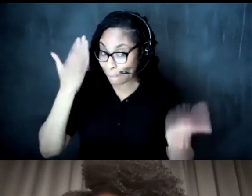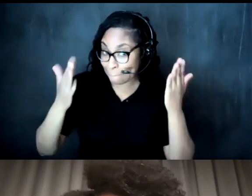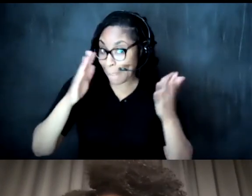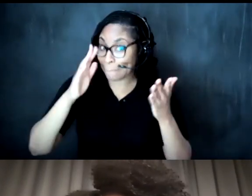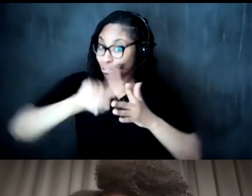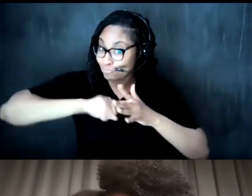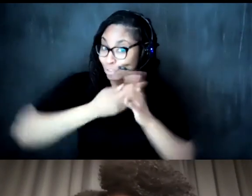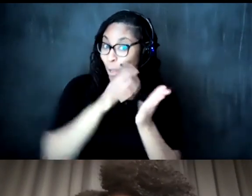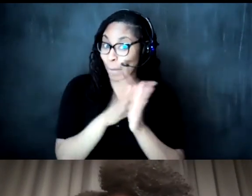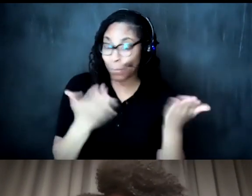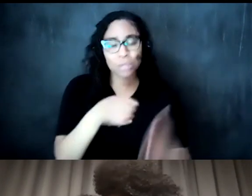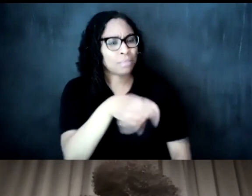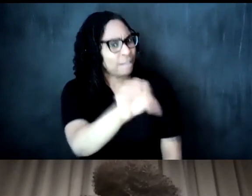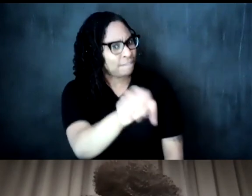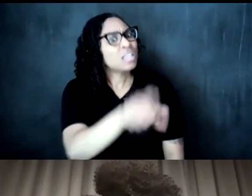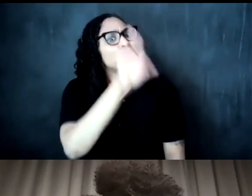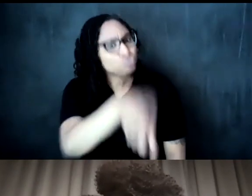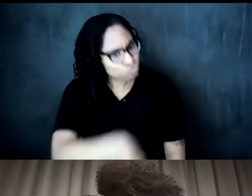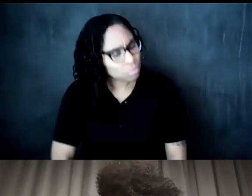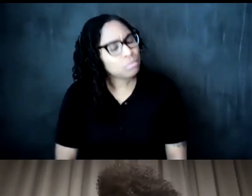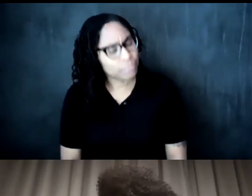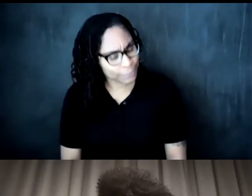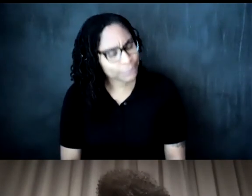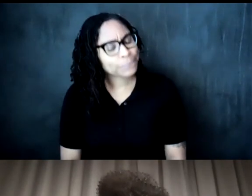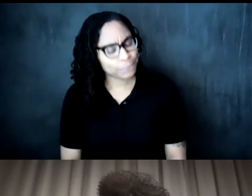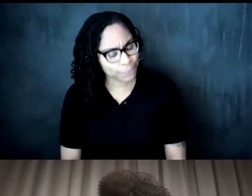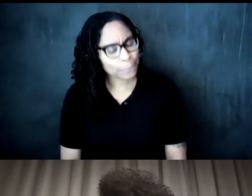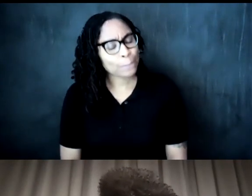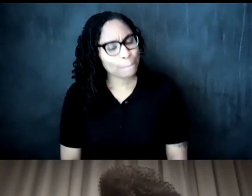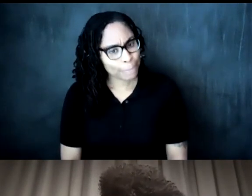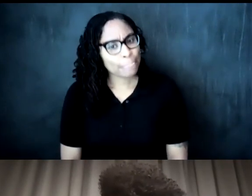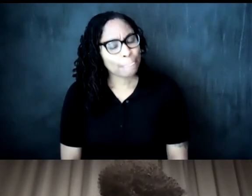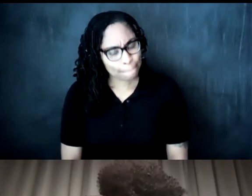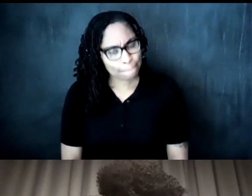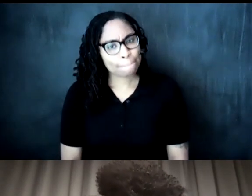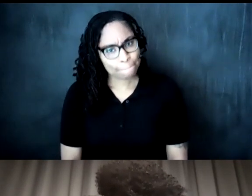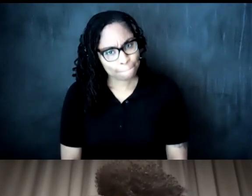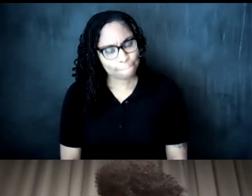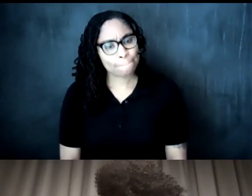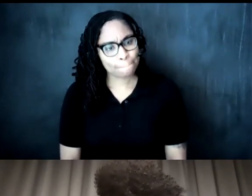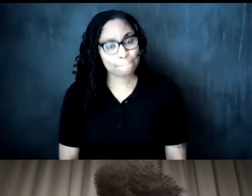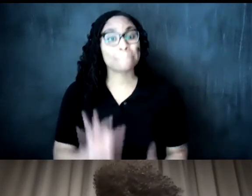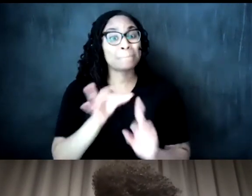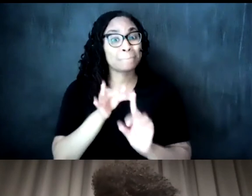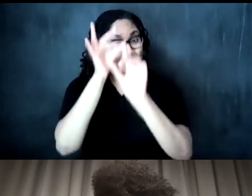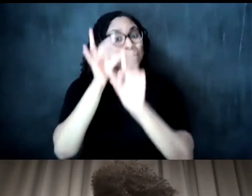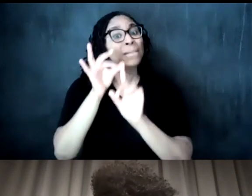i think you should because i think that um especially with mr webb's presentation